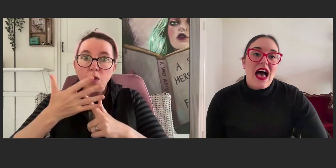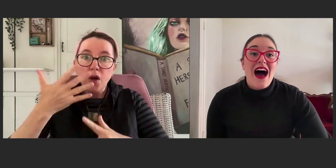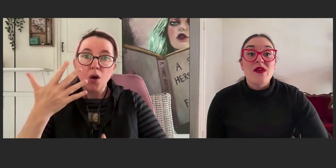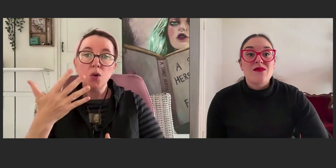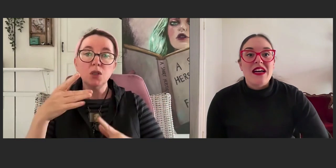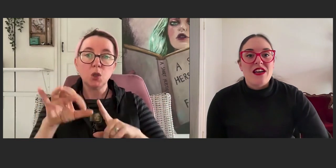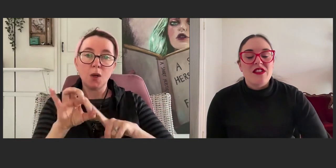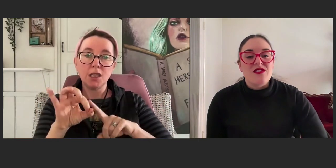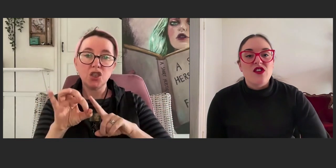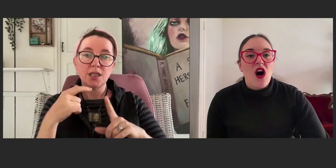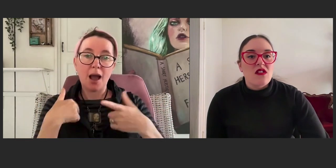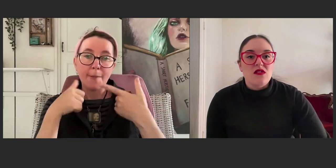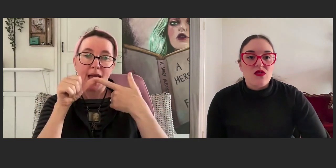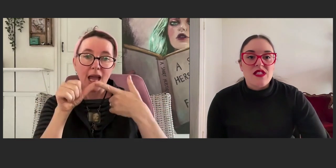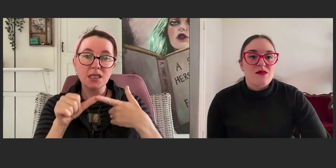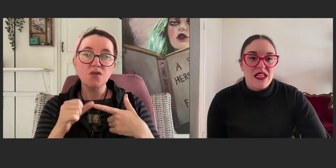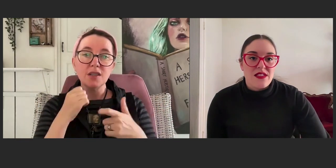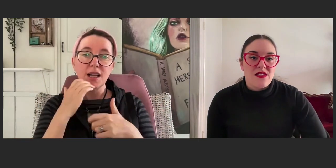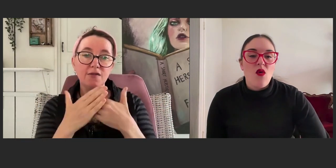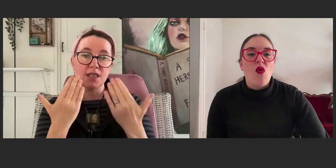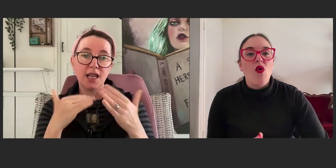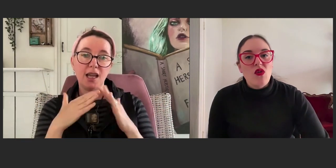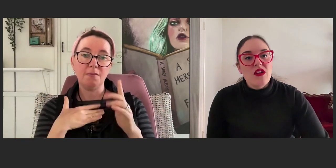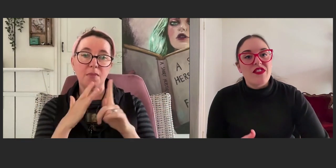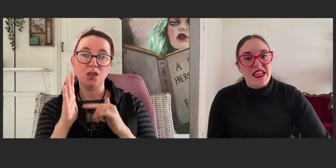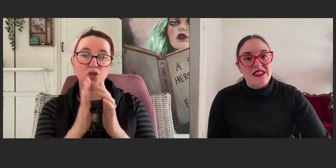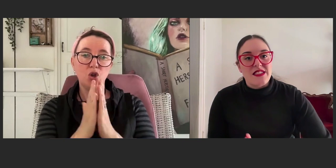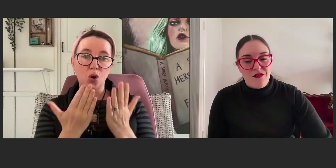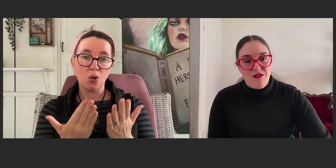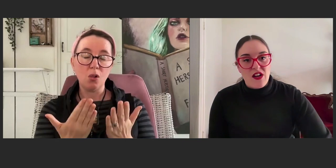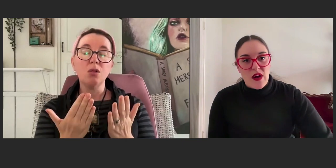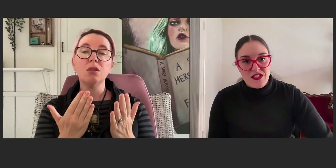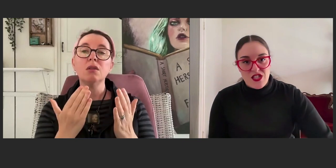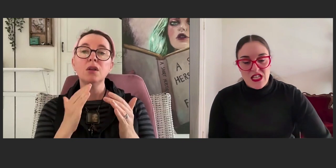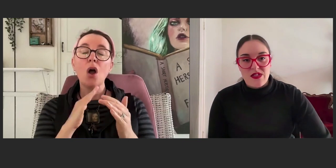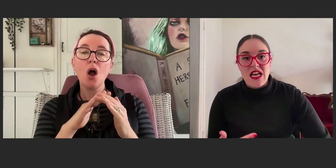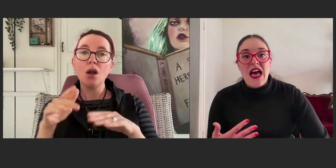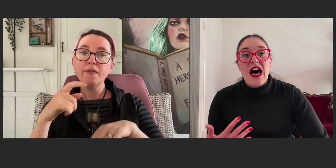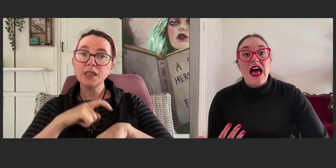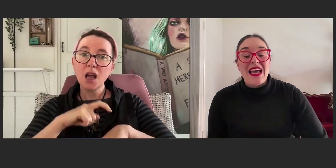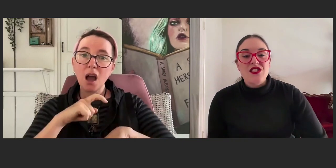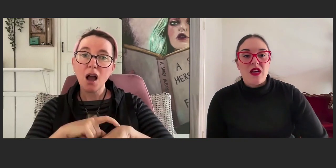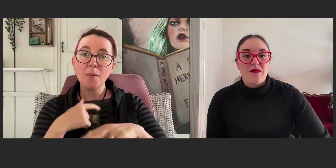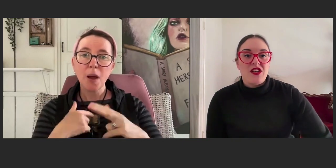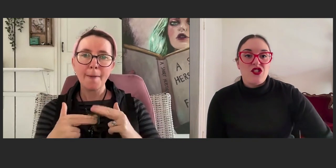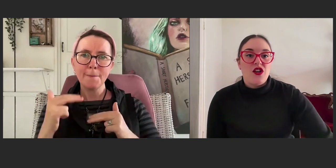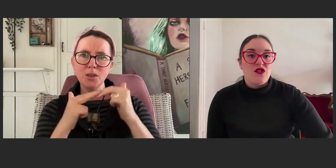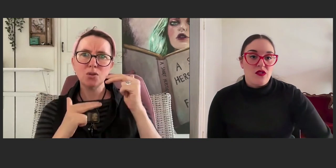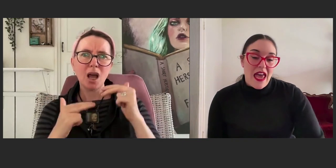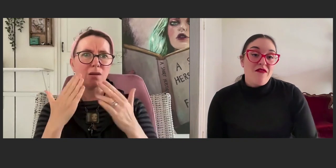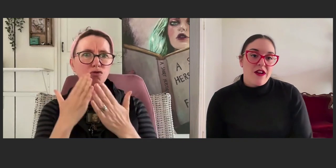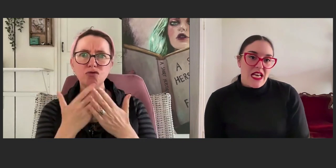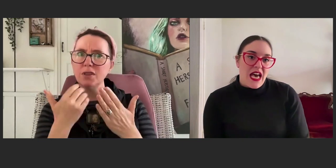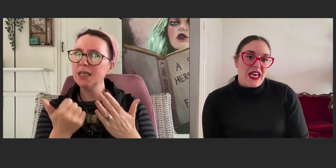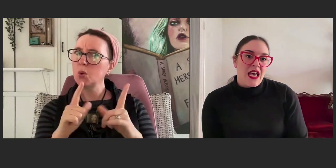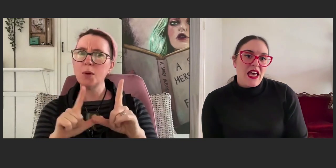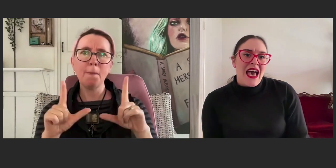How is my deafness forgotten or dismissed? So, all of these different questions I was answering in my journal every day